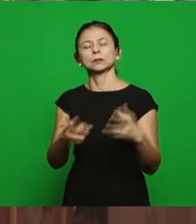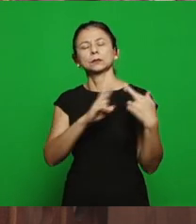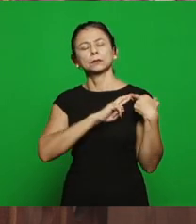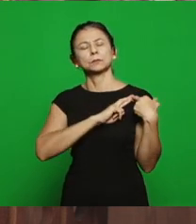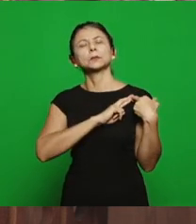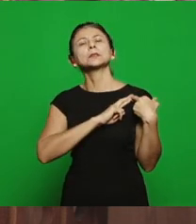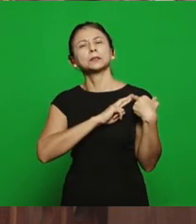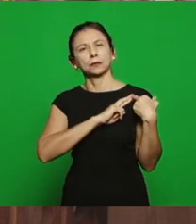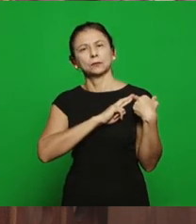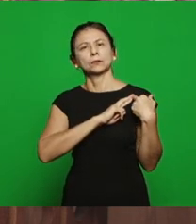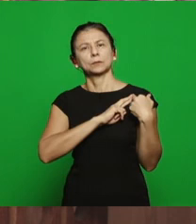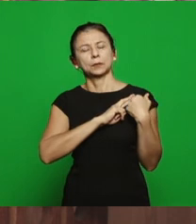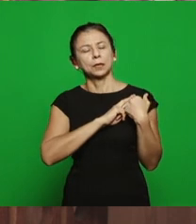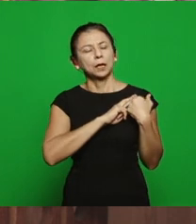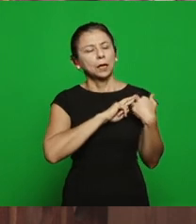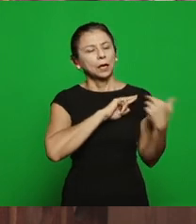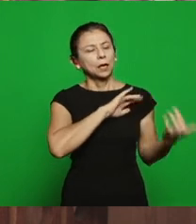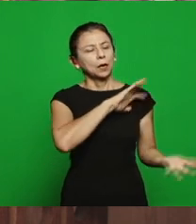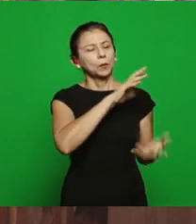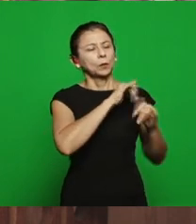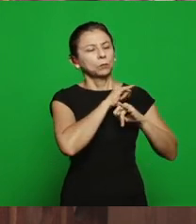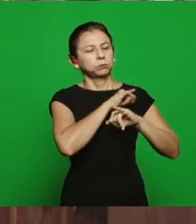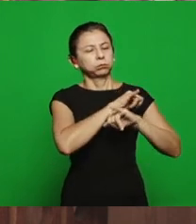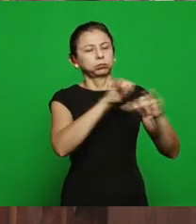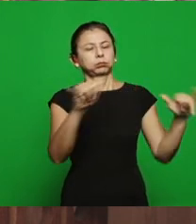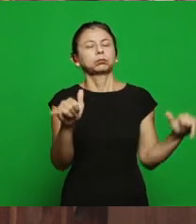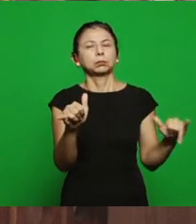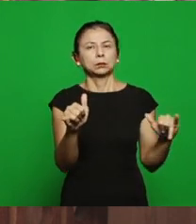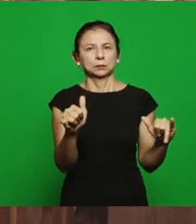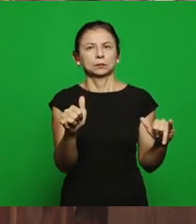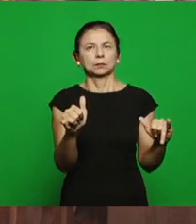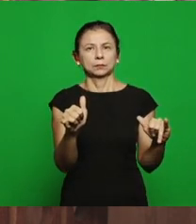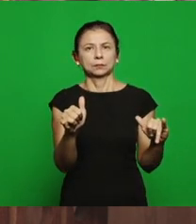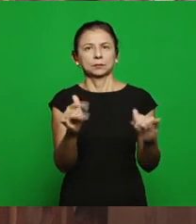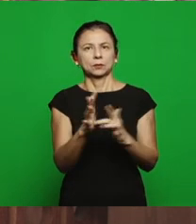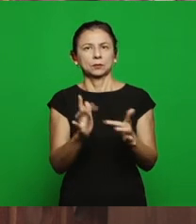to show and live this project and it’s very